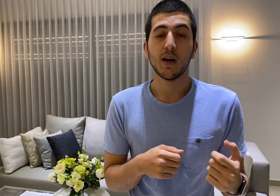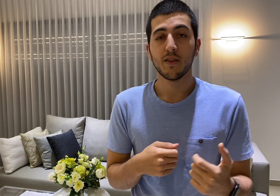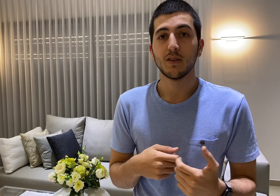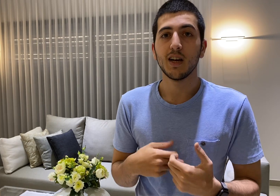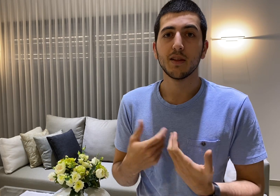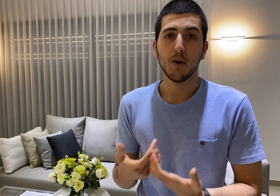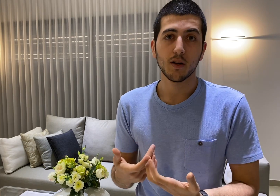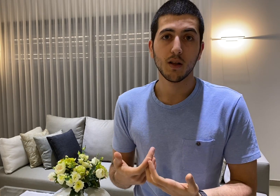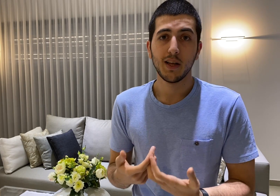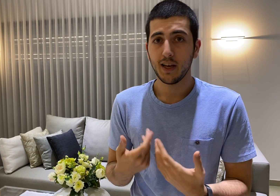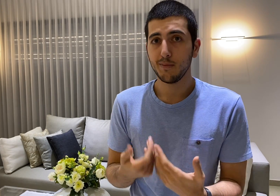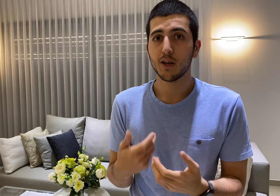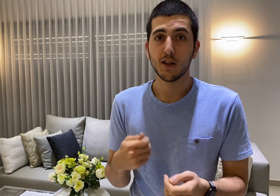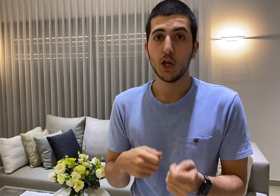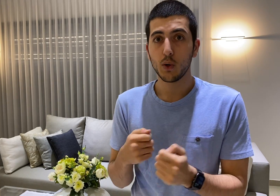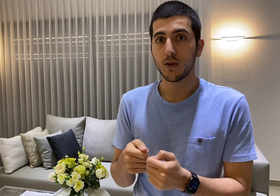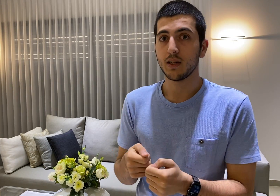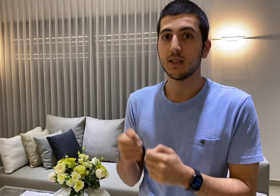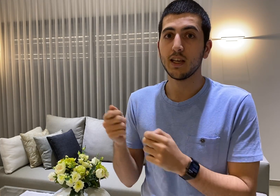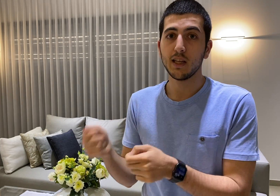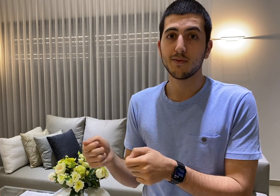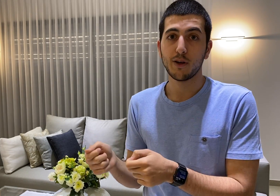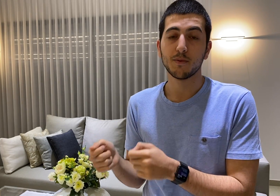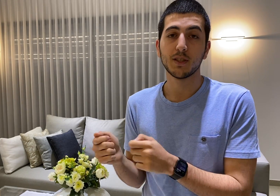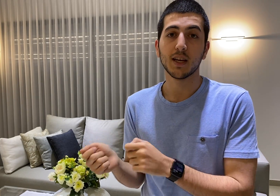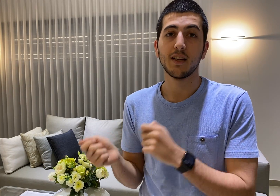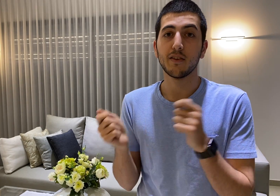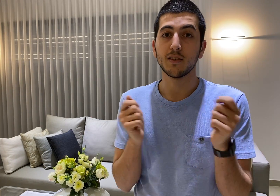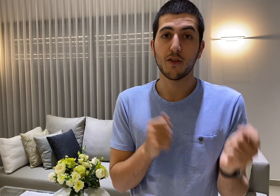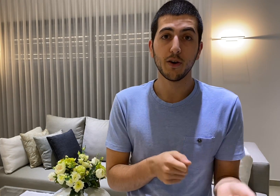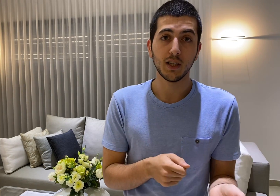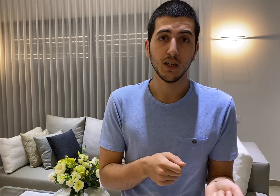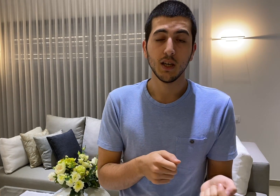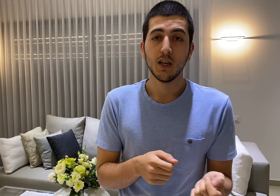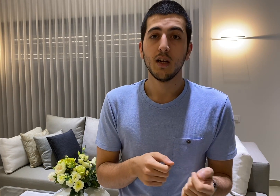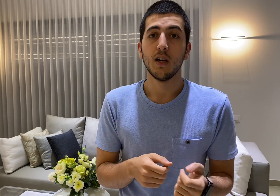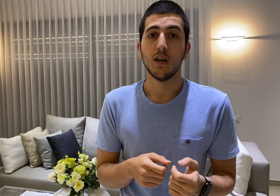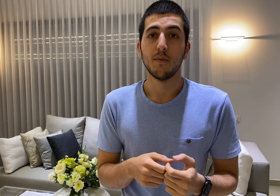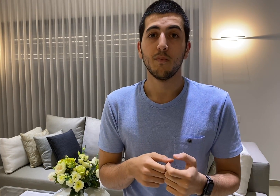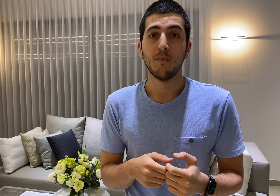either tell the model "Hi model know that this is 8 frames per second this is 30"